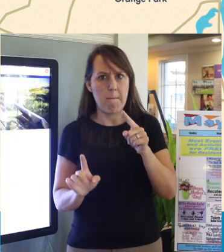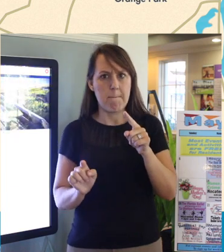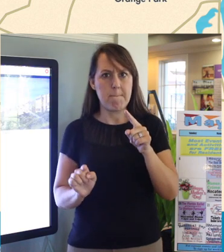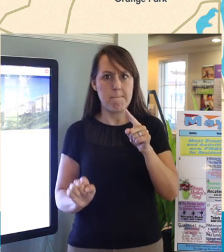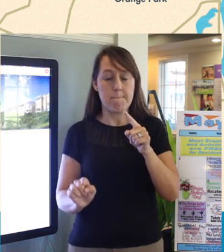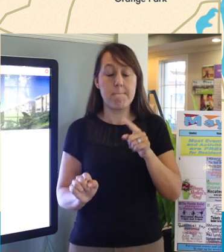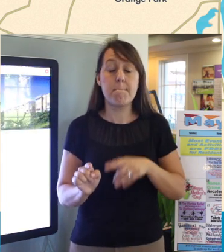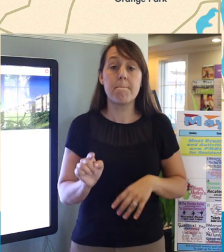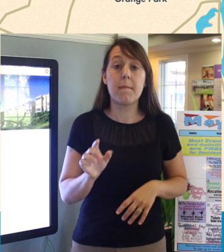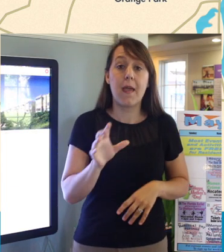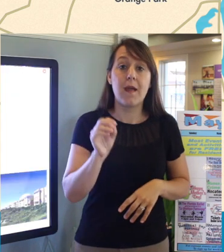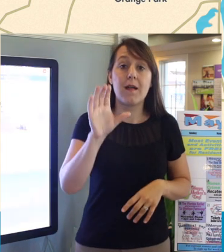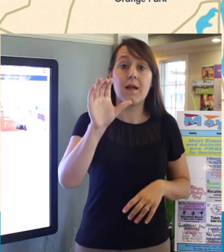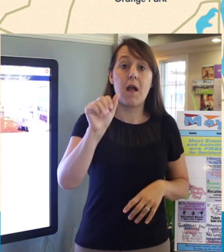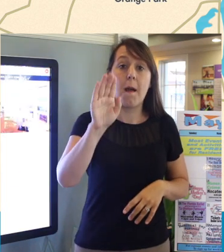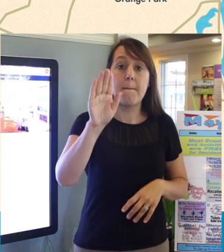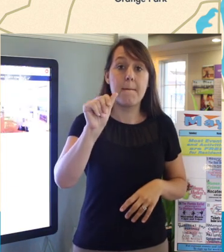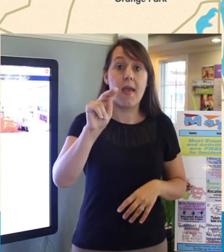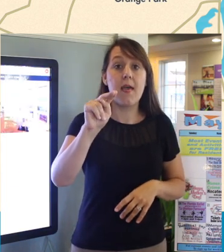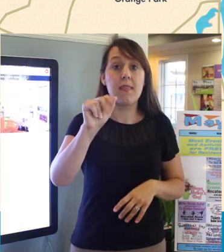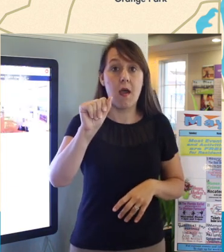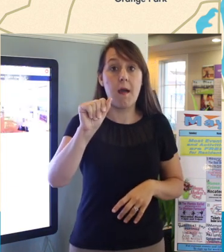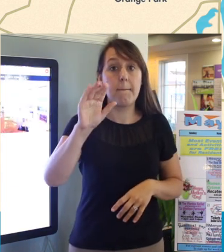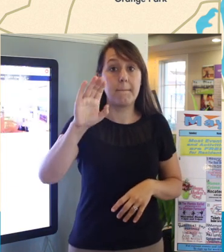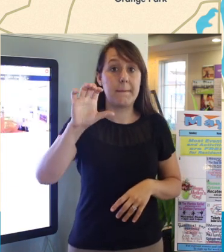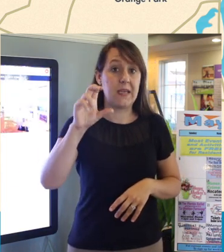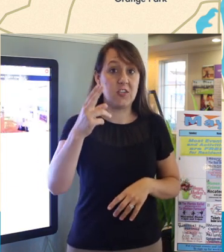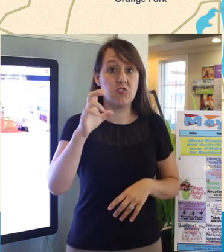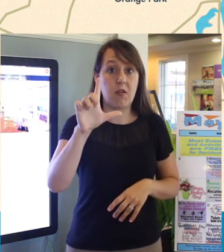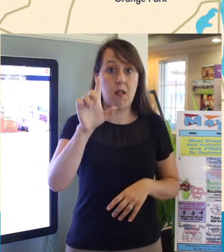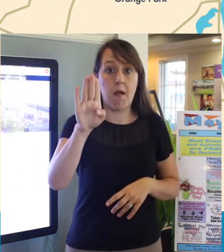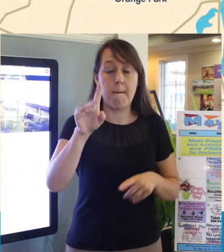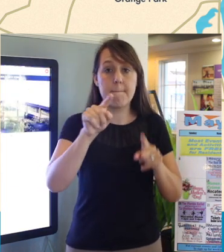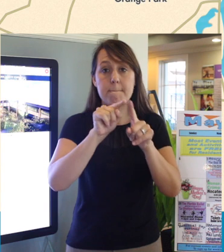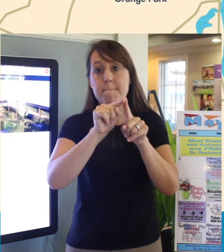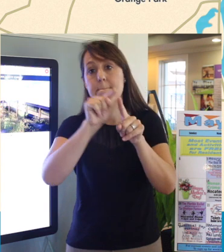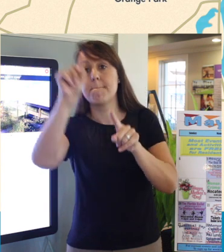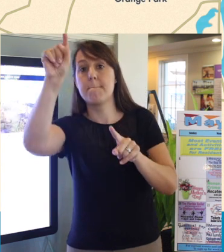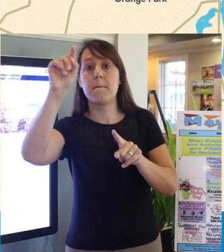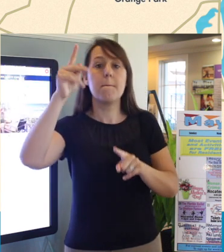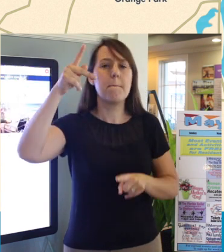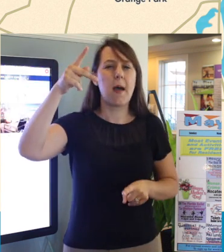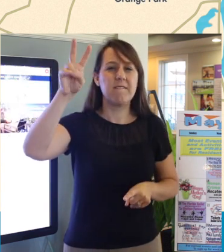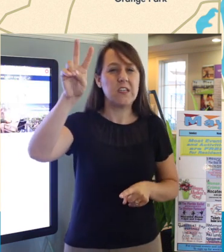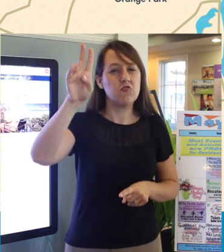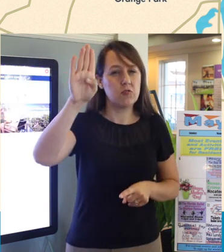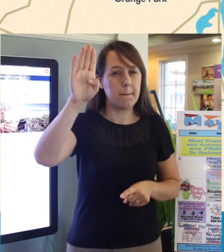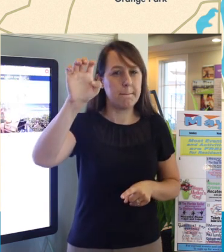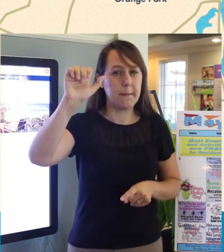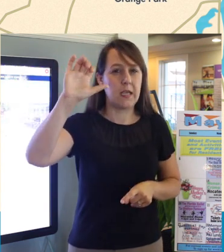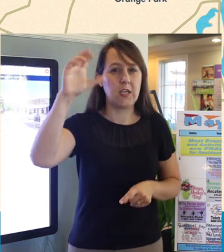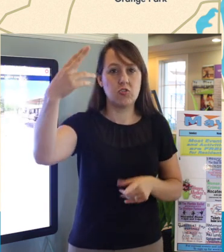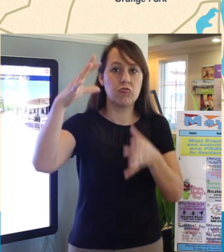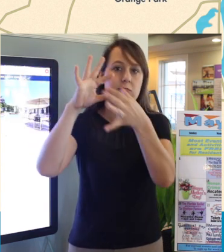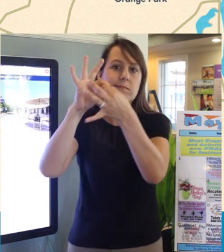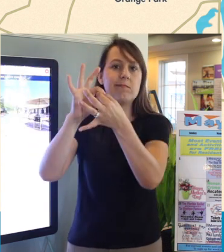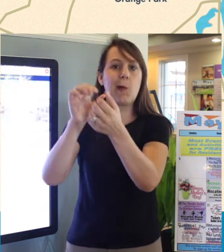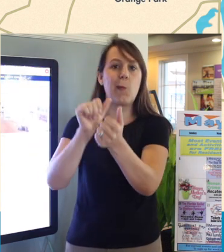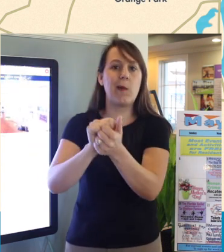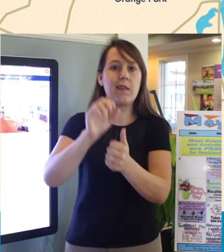and the Cabana Beach Club is right off of Ponte Vedra Beach and is tied into the Marriott Sawgrass Resort